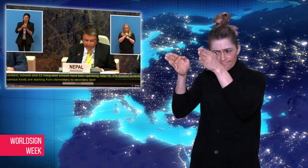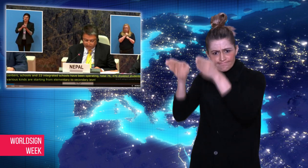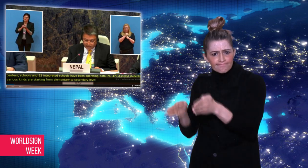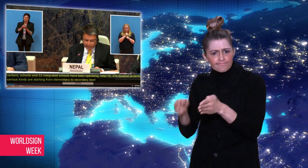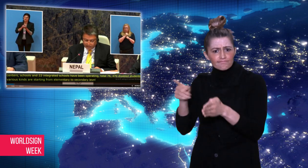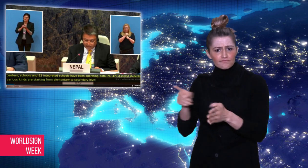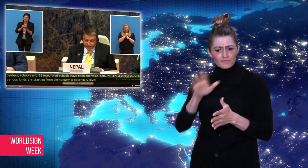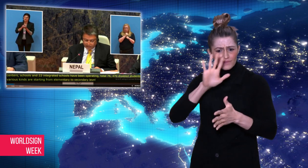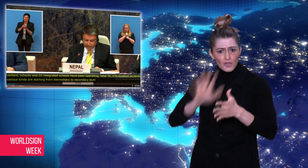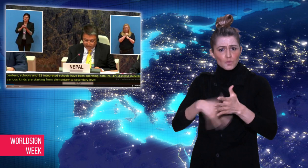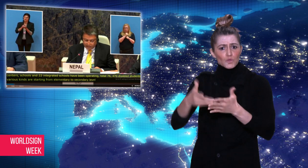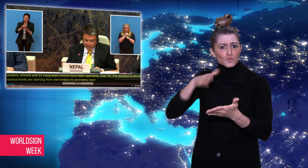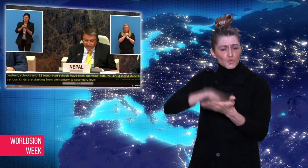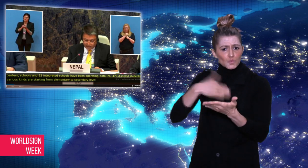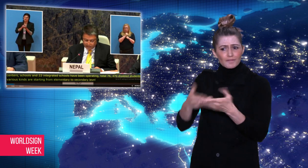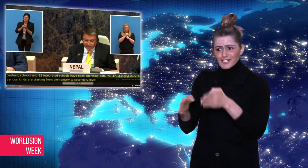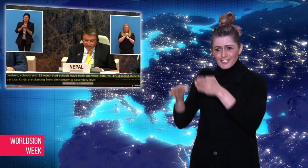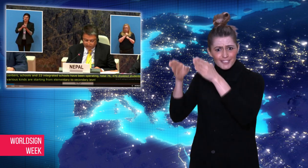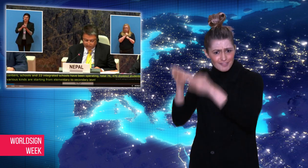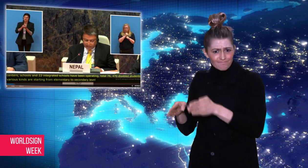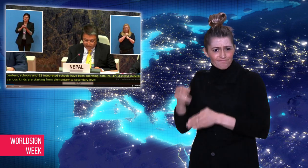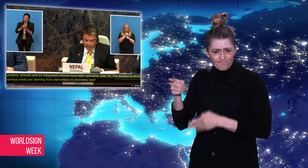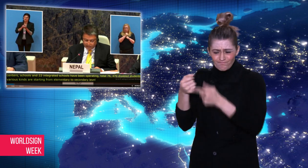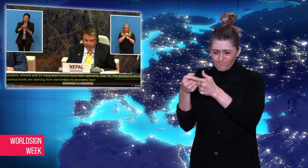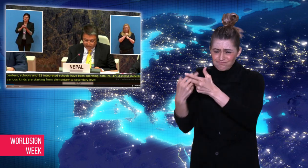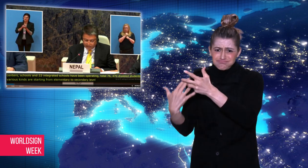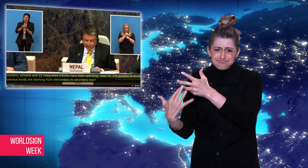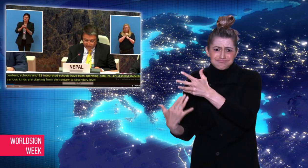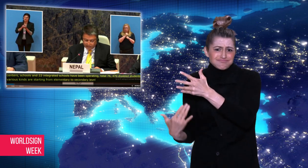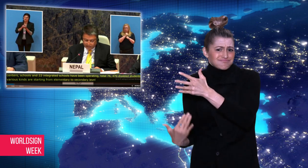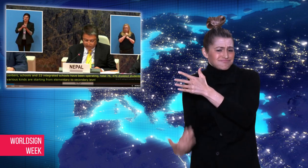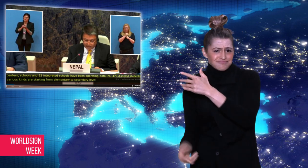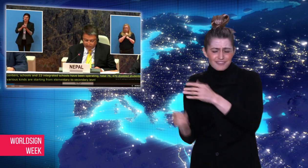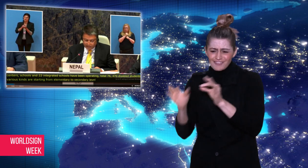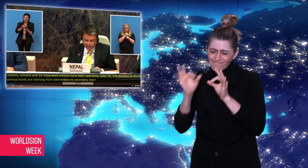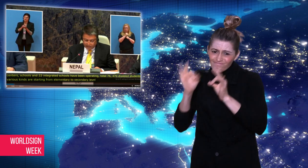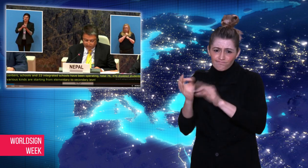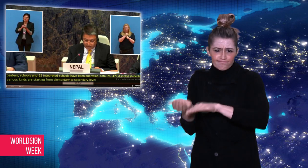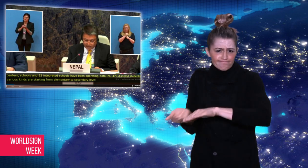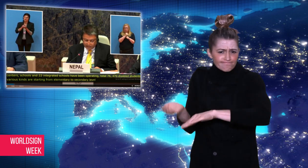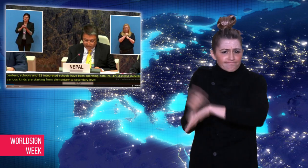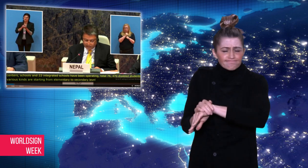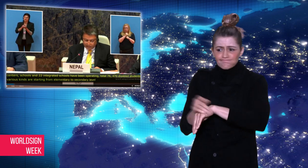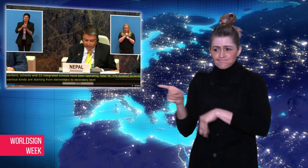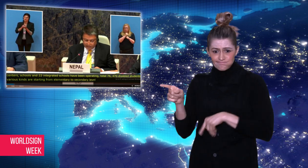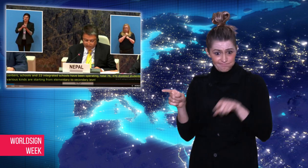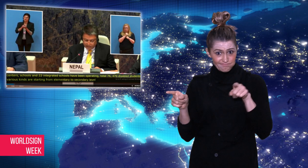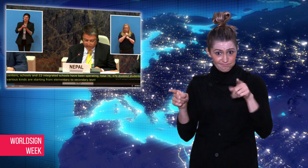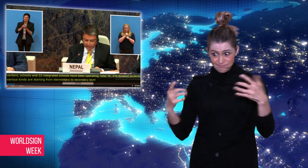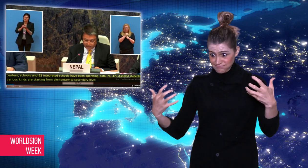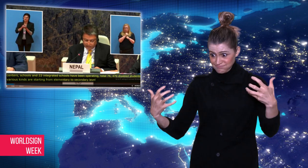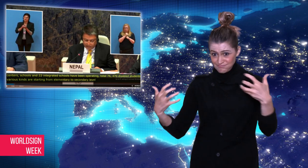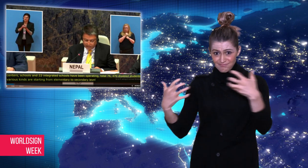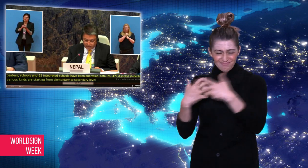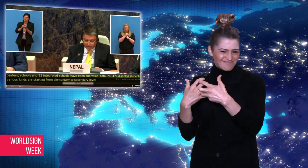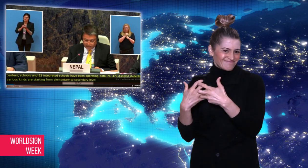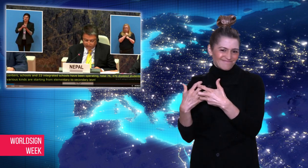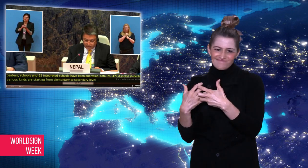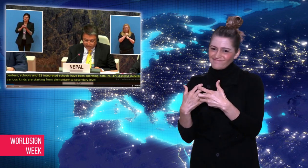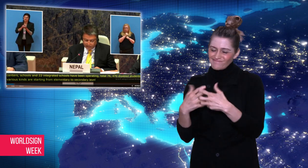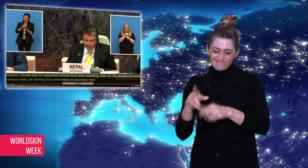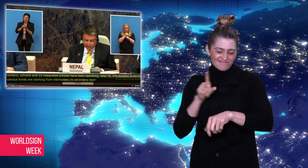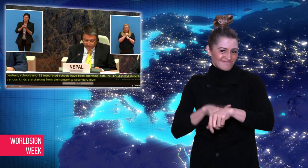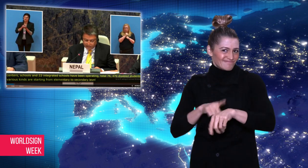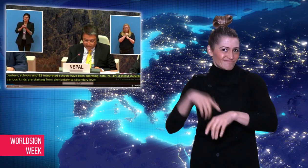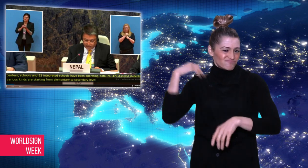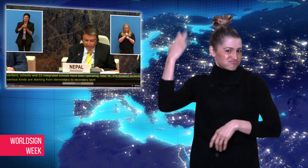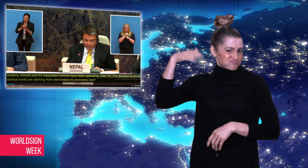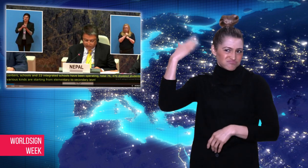skills and abilities of human sign language